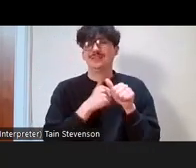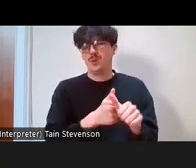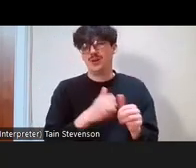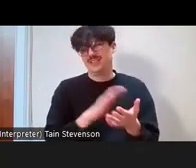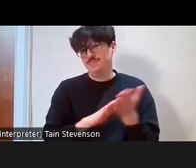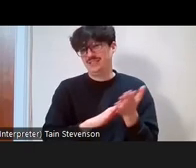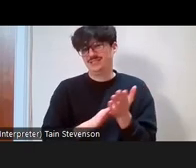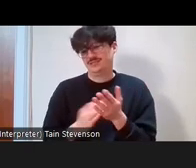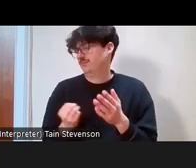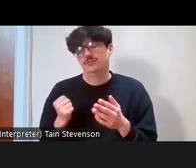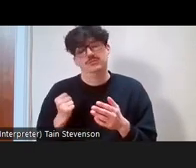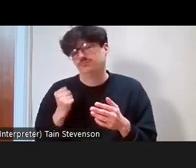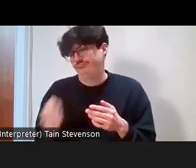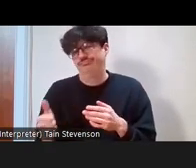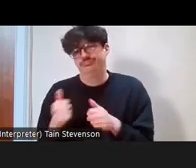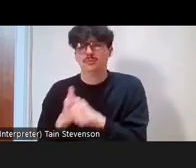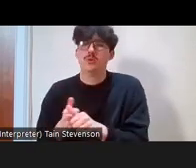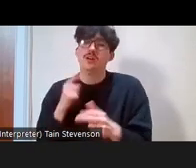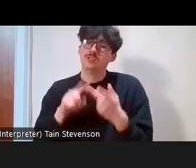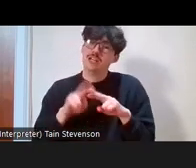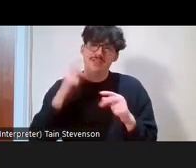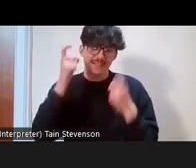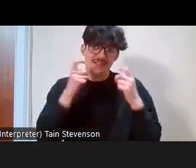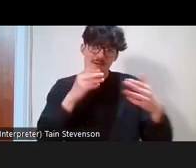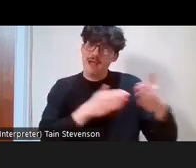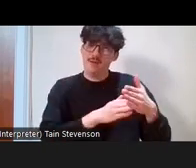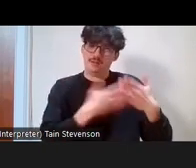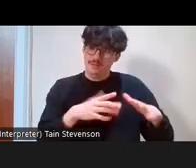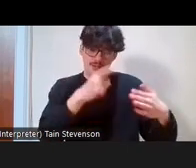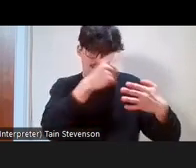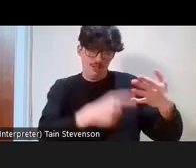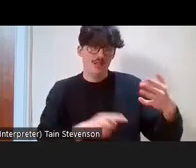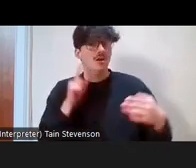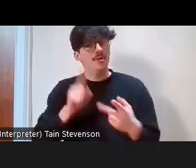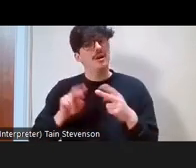if you think about all those other barriers if you're also then in a role that you're, you know,